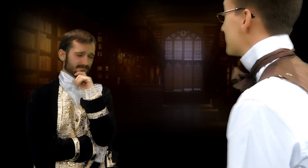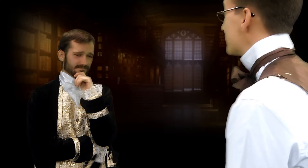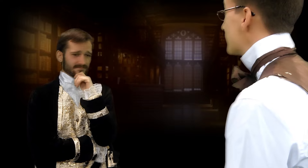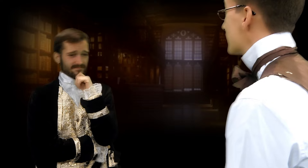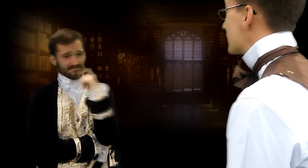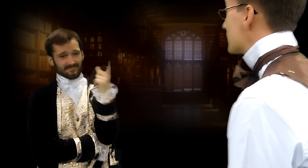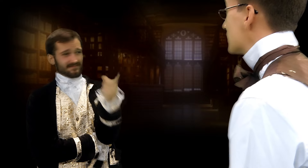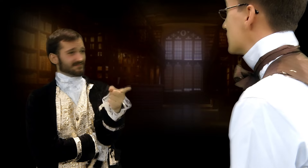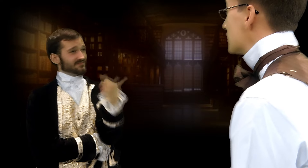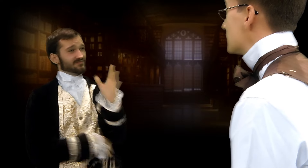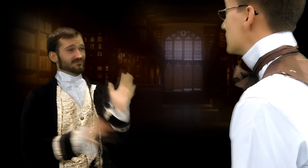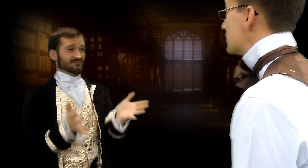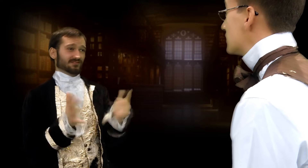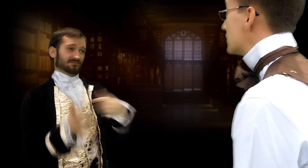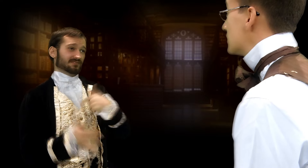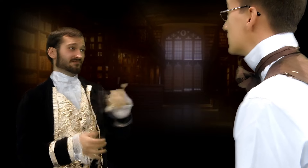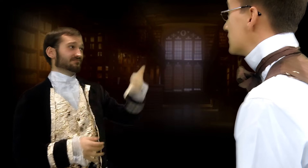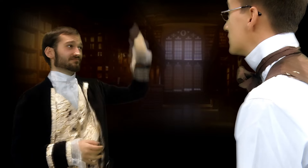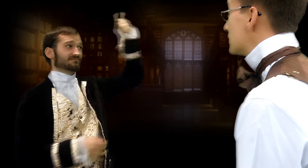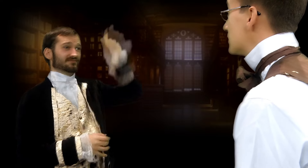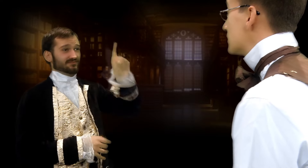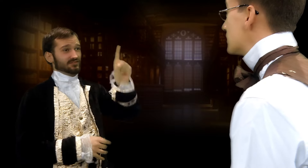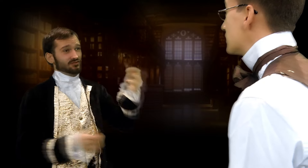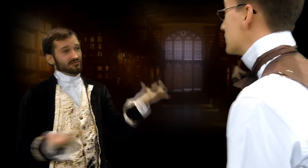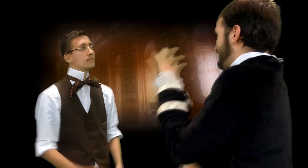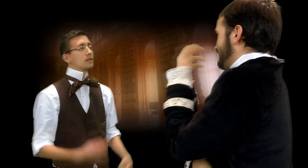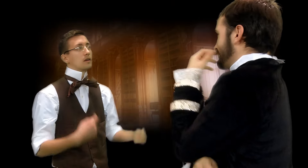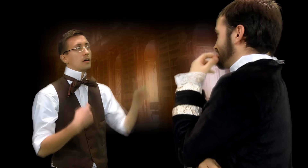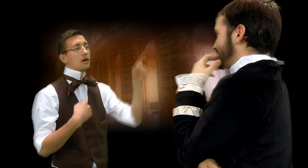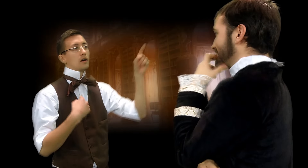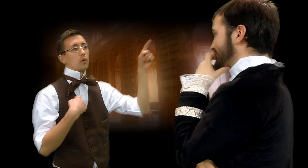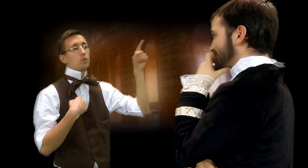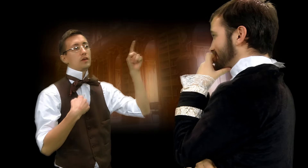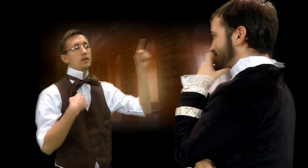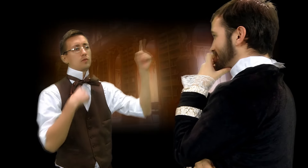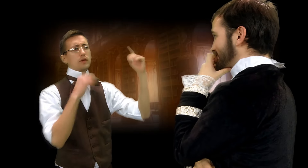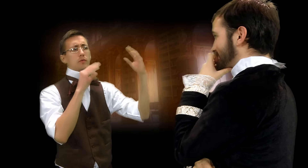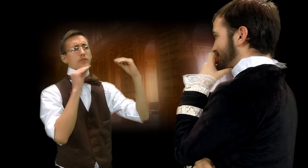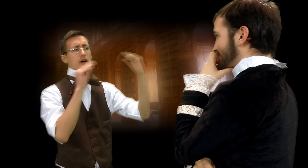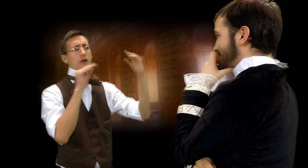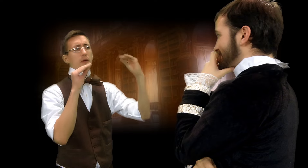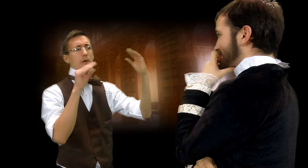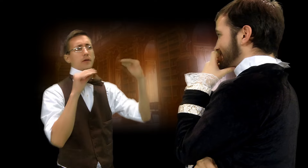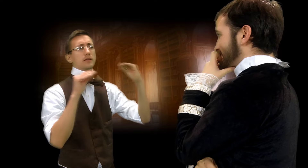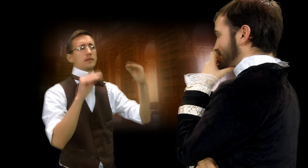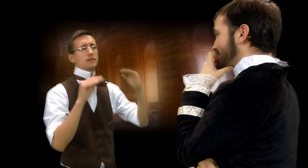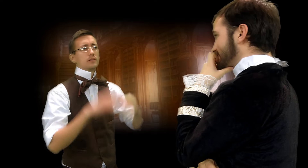You need to talk to my supervisor first. We will talk about it.